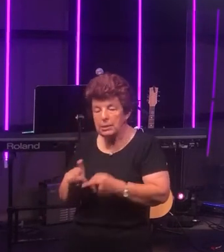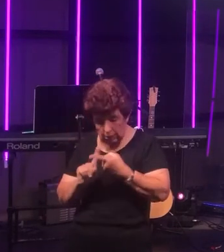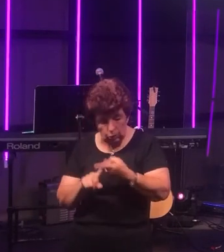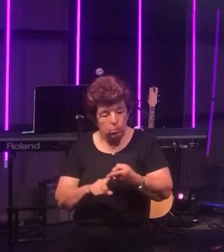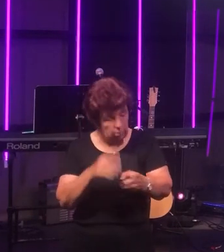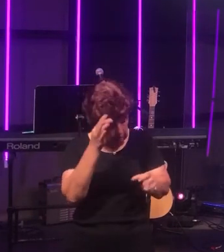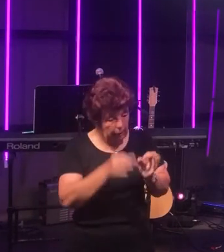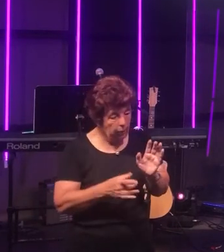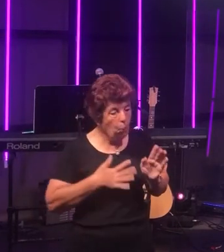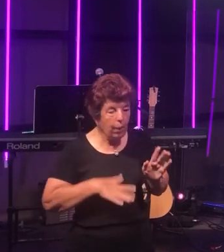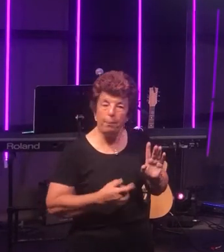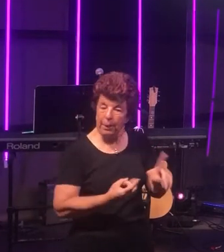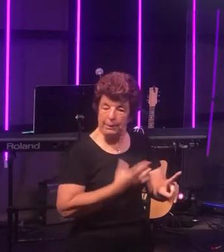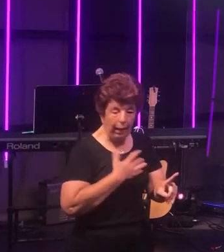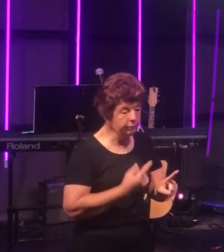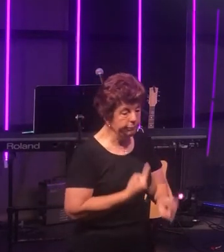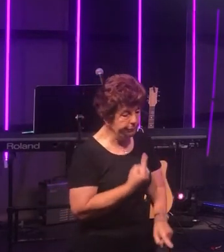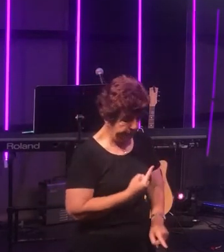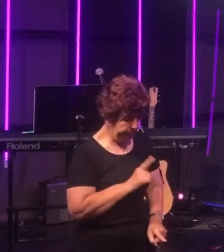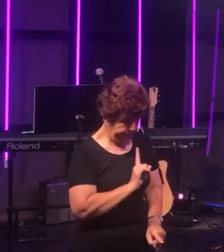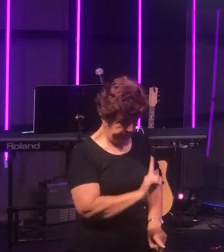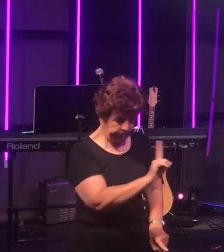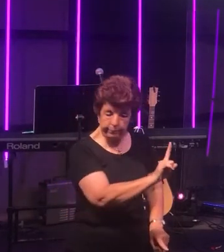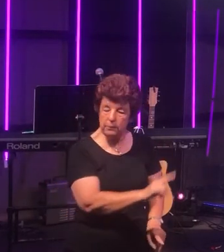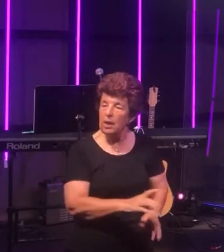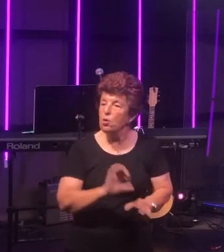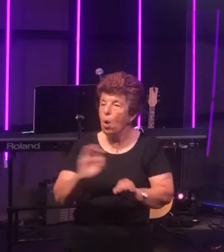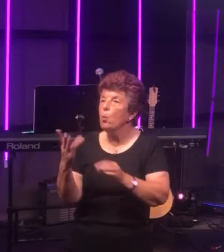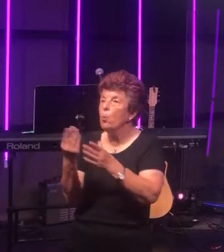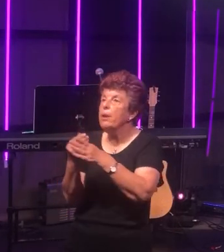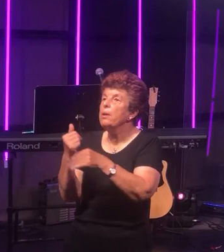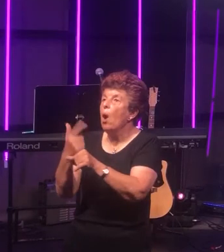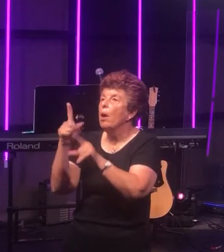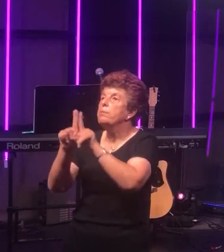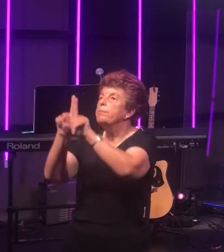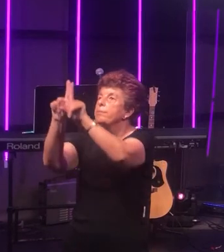rather than go with God.